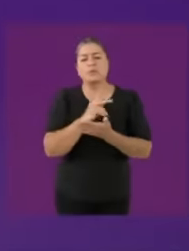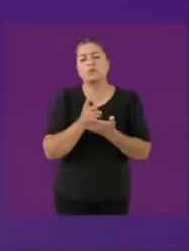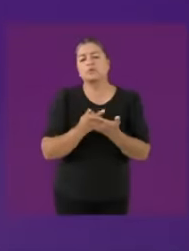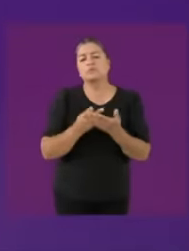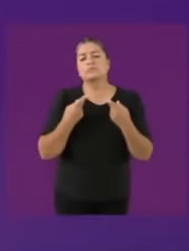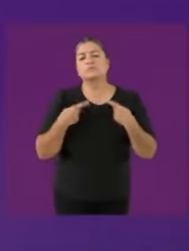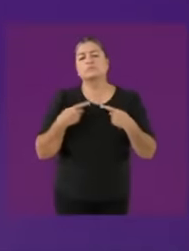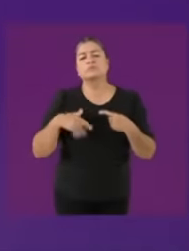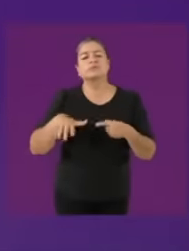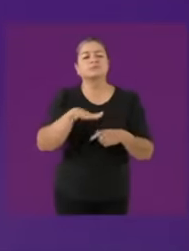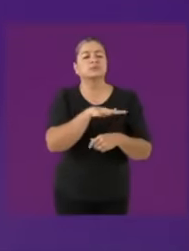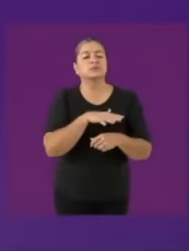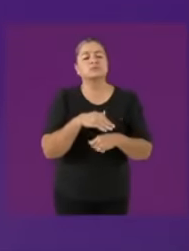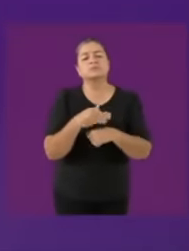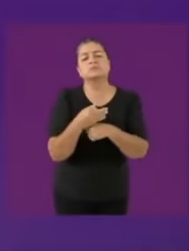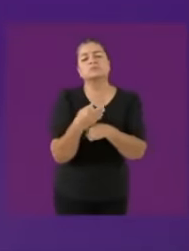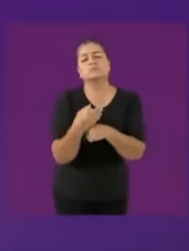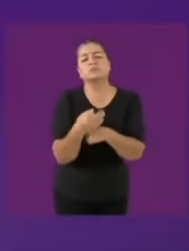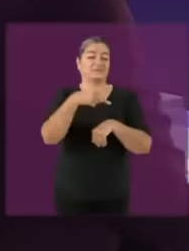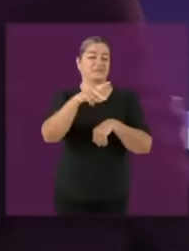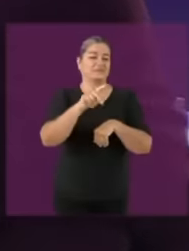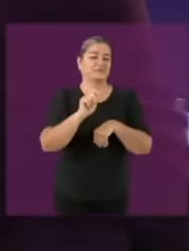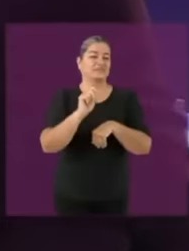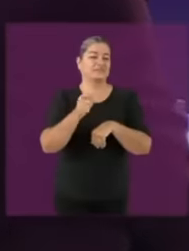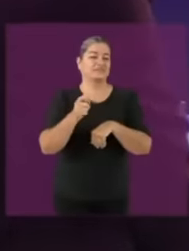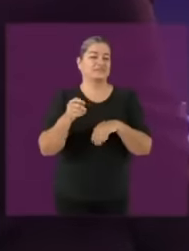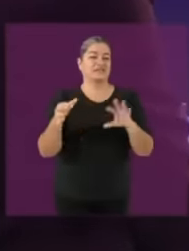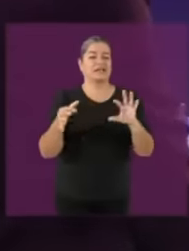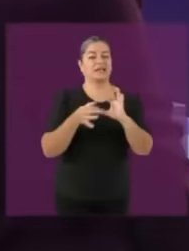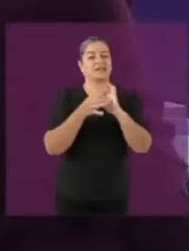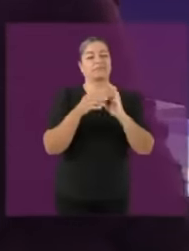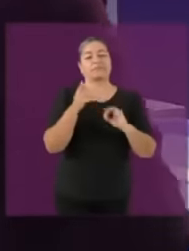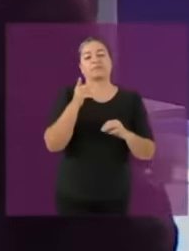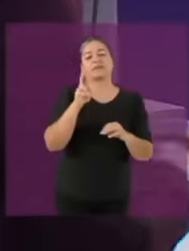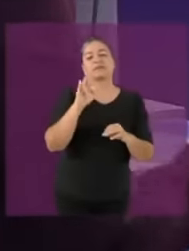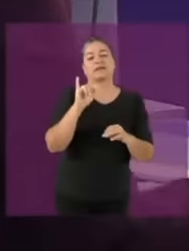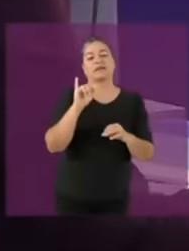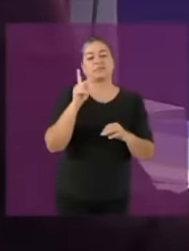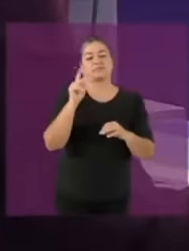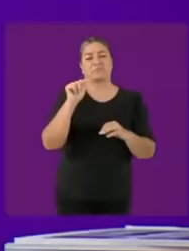agreed with the social programs this I want to speak quickly to the